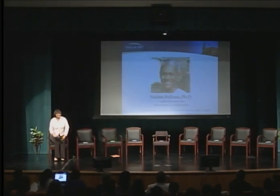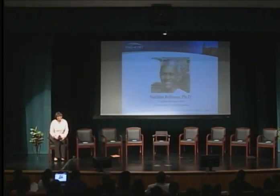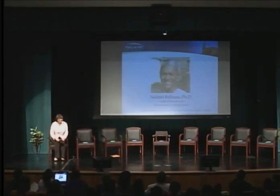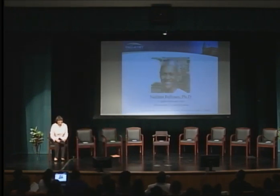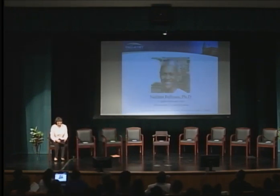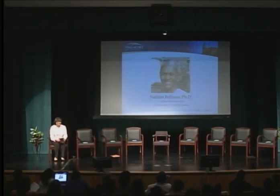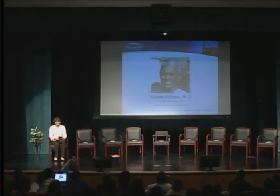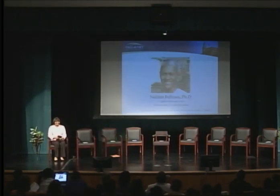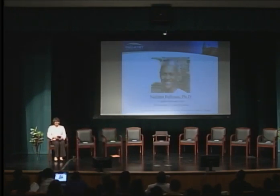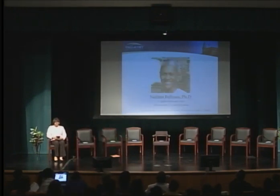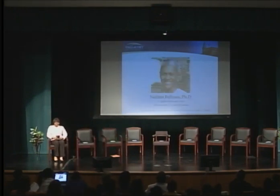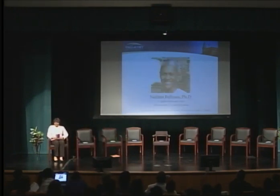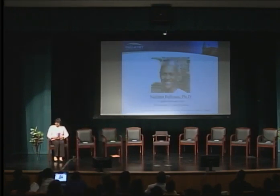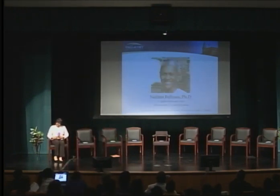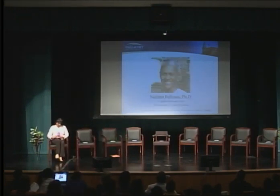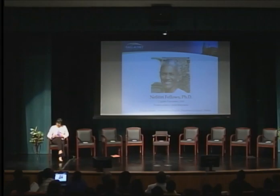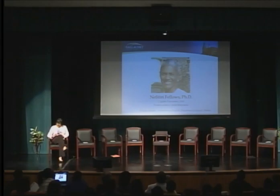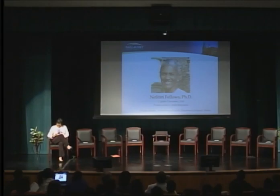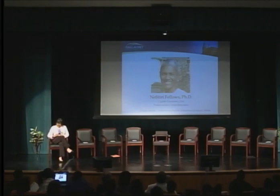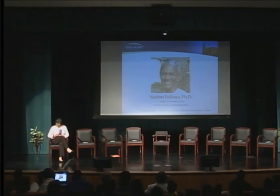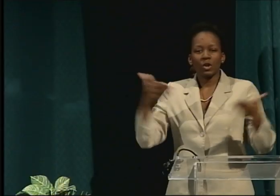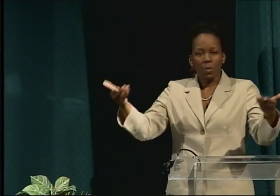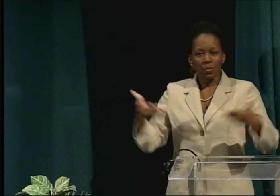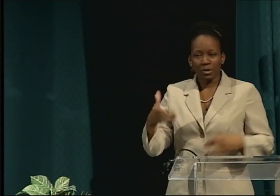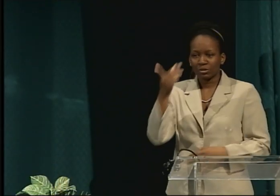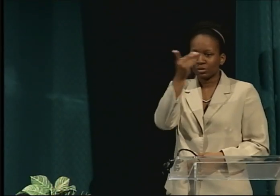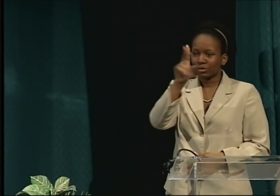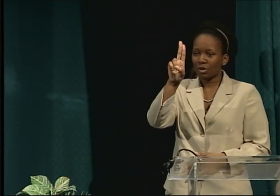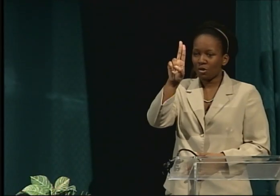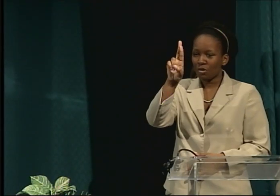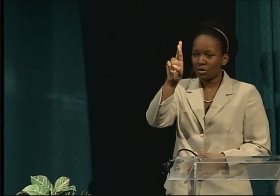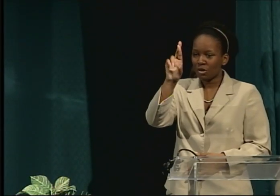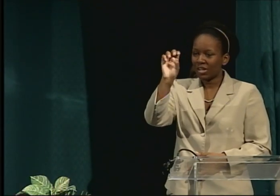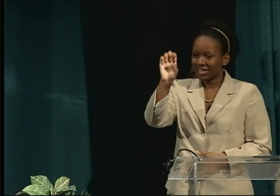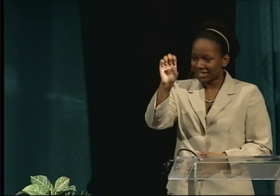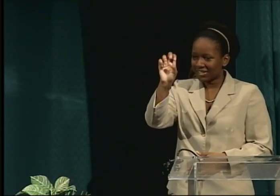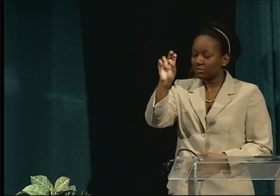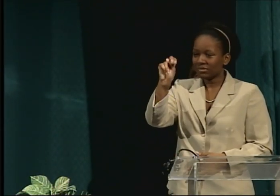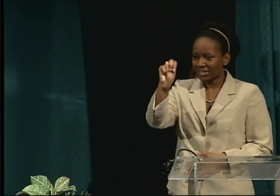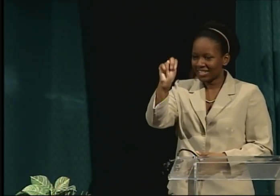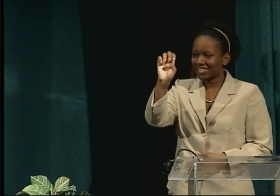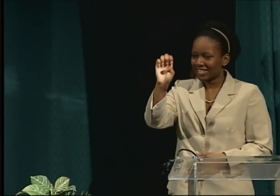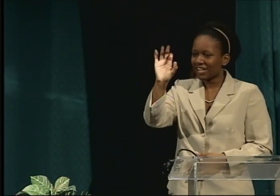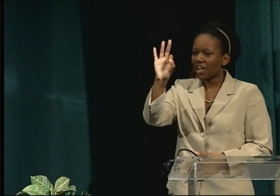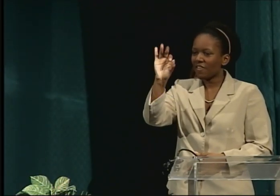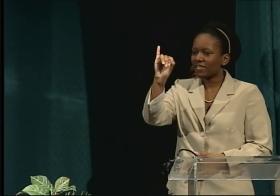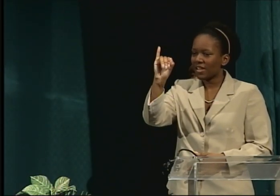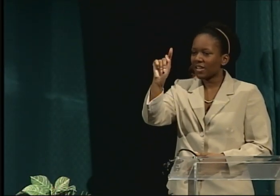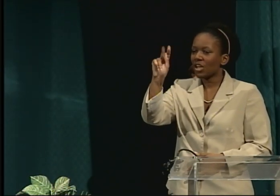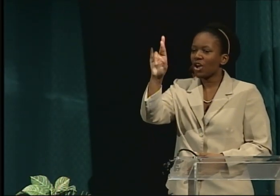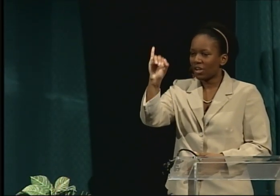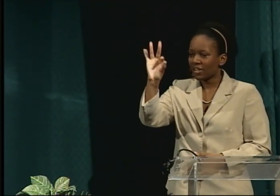Please also welcome Dr. Nefitiri Fellows.